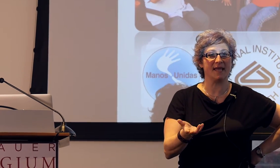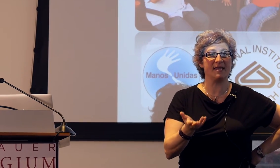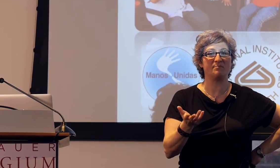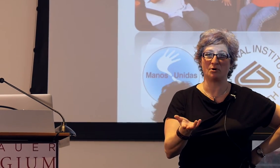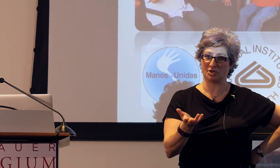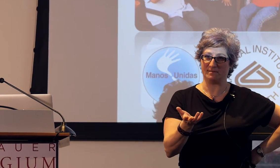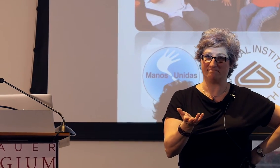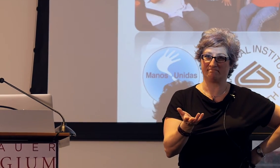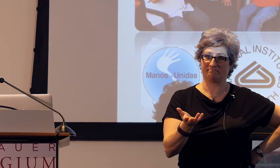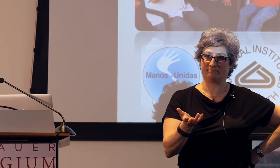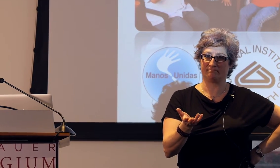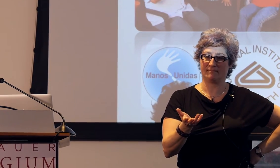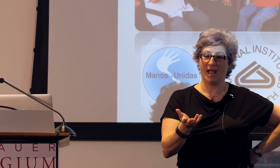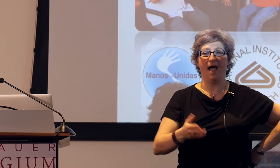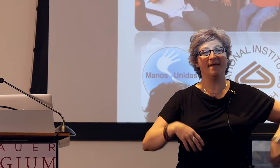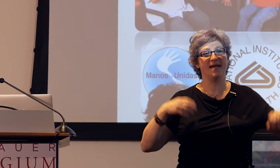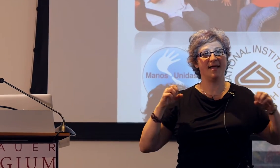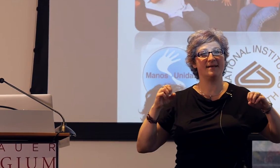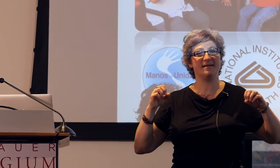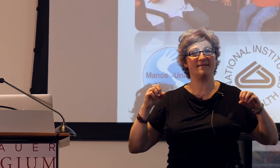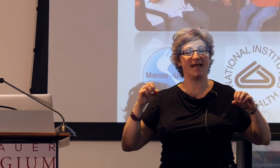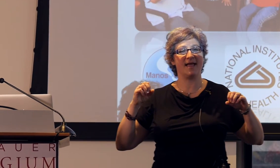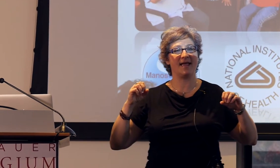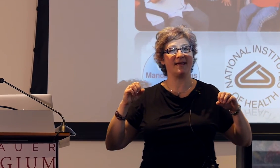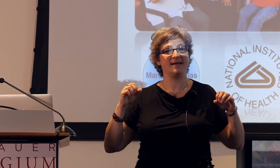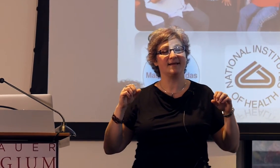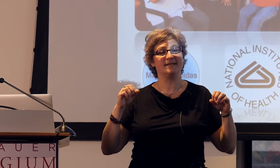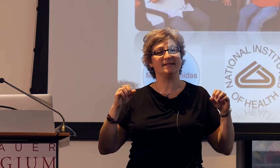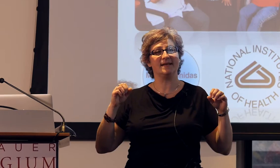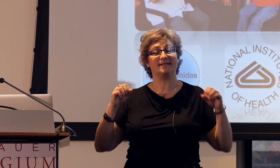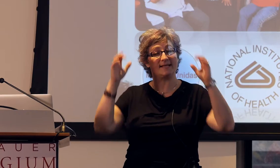in Persian and then they tested them on their knowledge